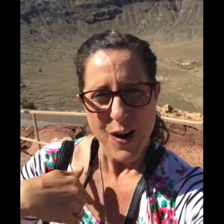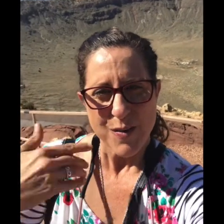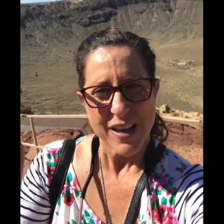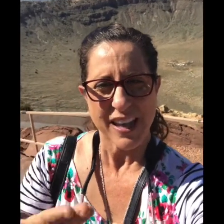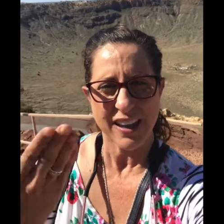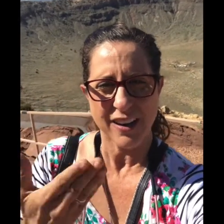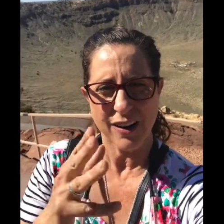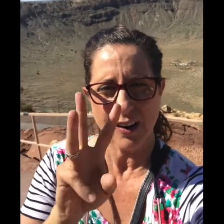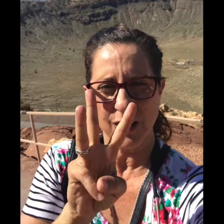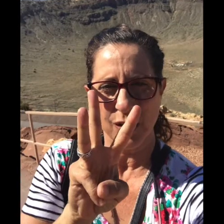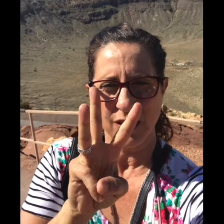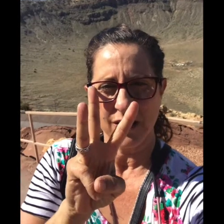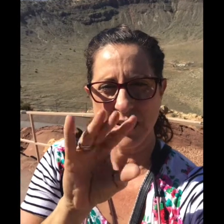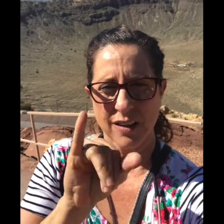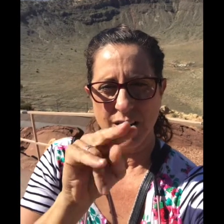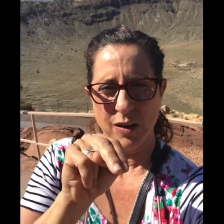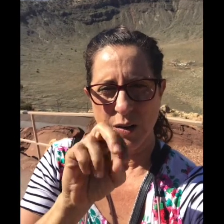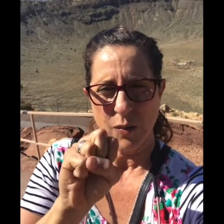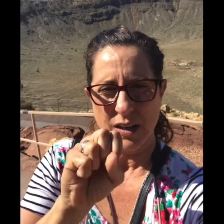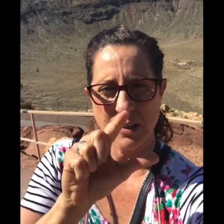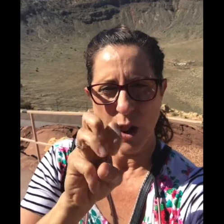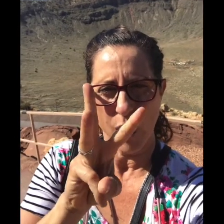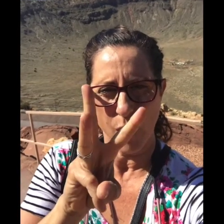Hello Everyone! I am here in Winslow Arizonia